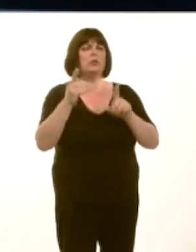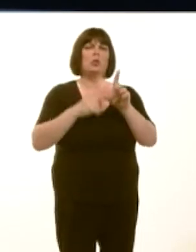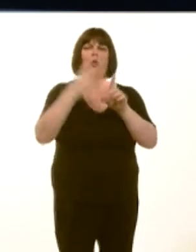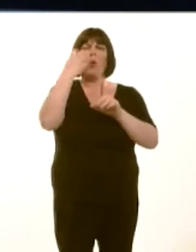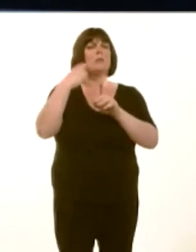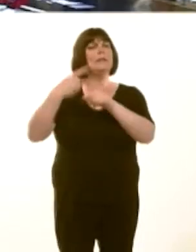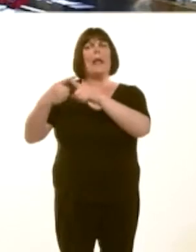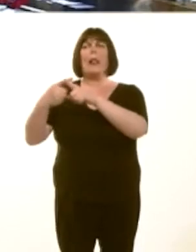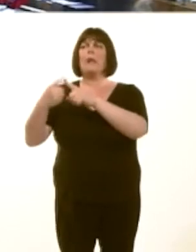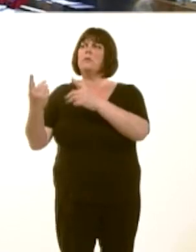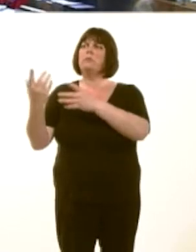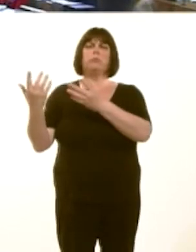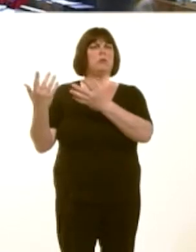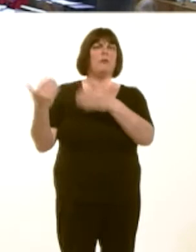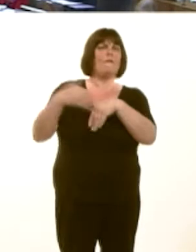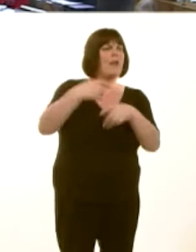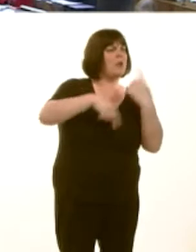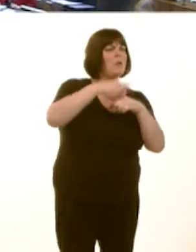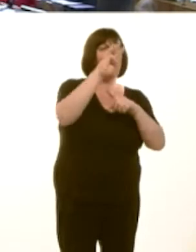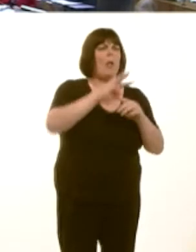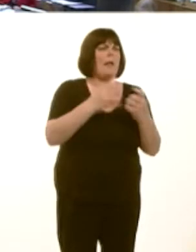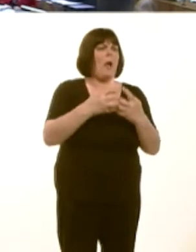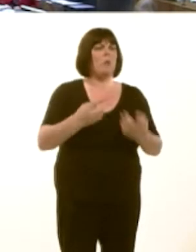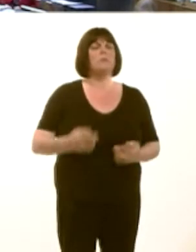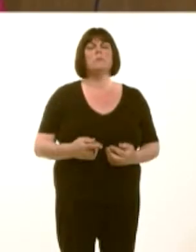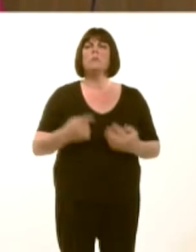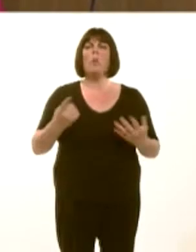Carwyn Jones: Well, of course, as a Government that has protected school spending, despite